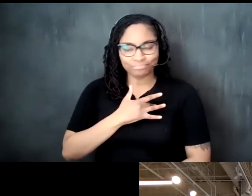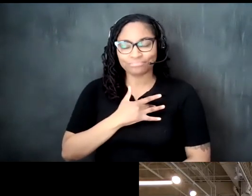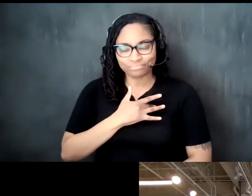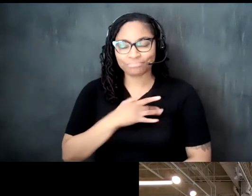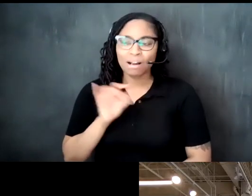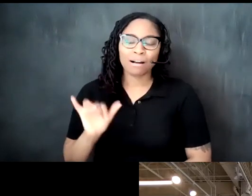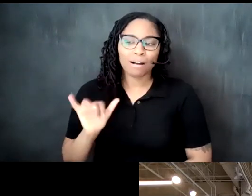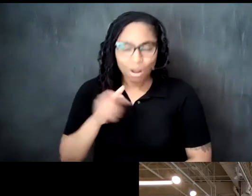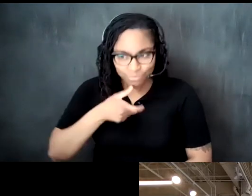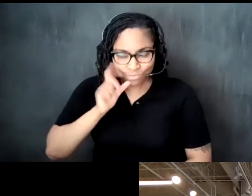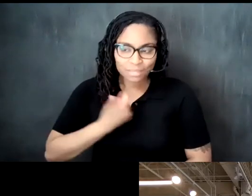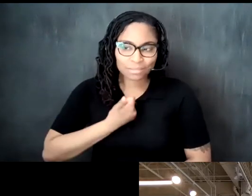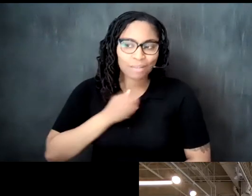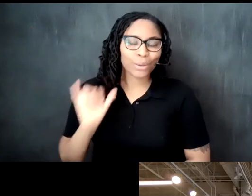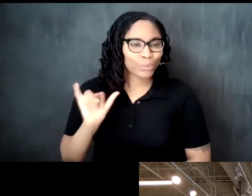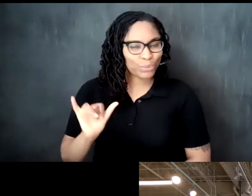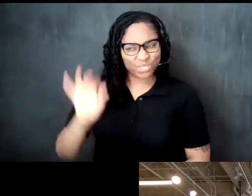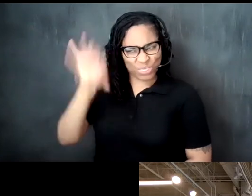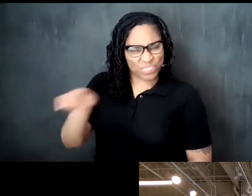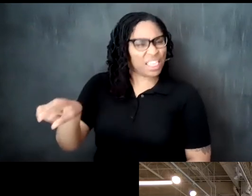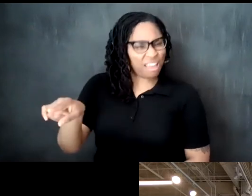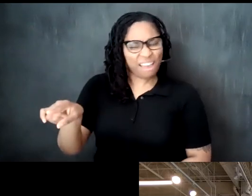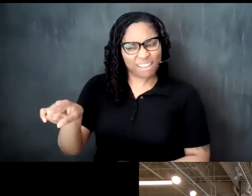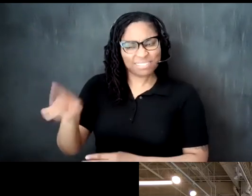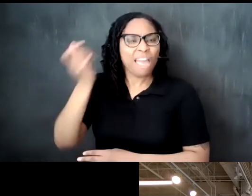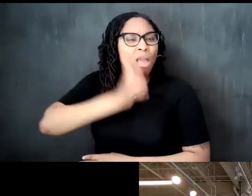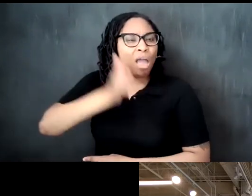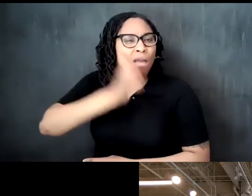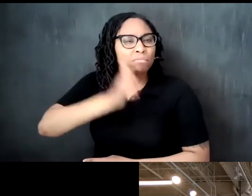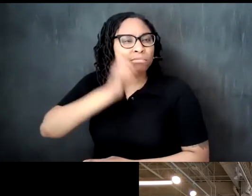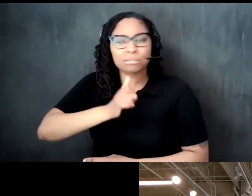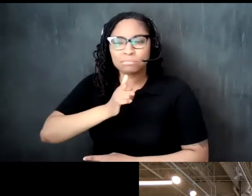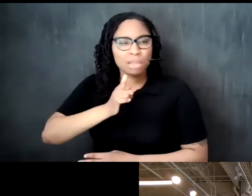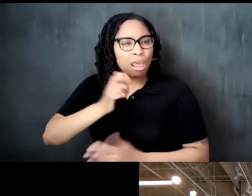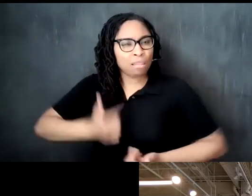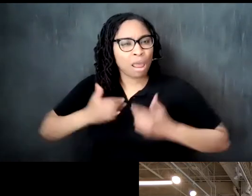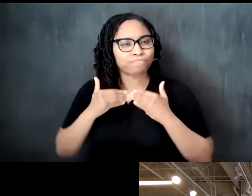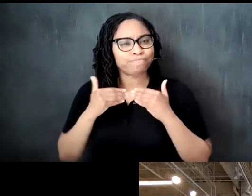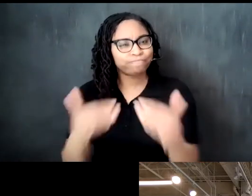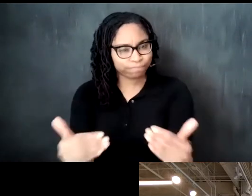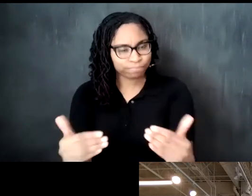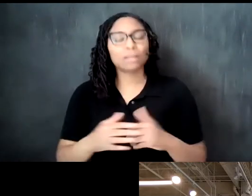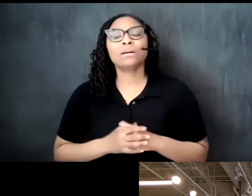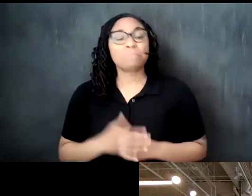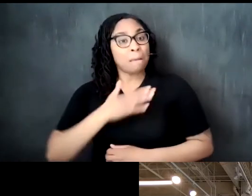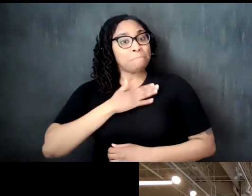i kind of instilled that in my everyday life going forward although my tea practice my tea ceremony